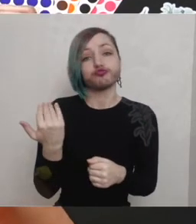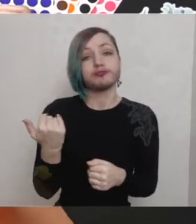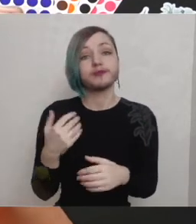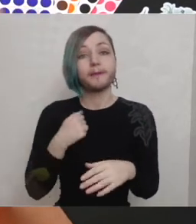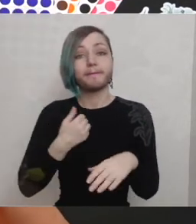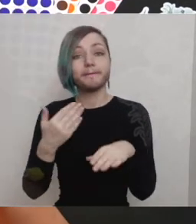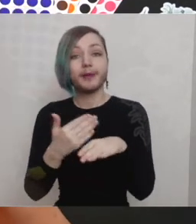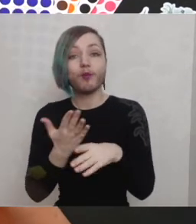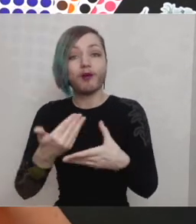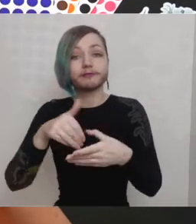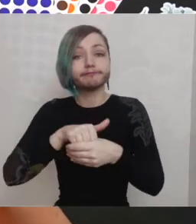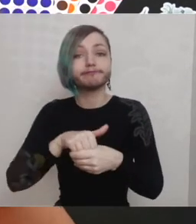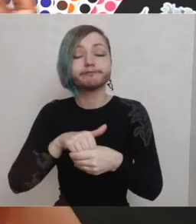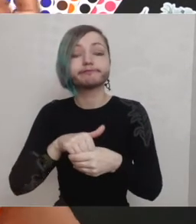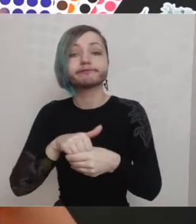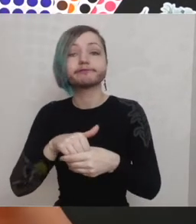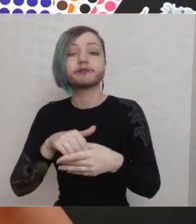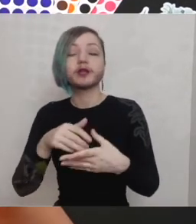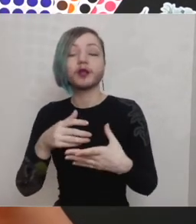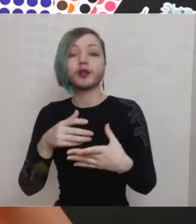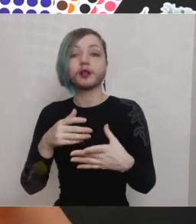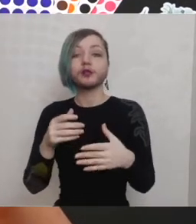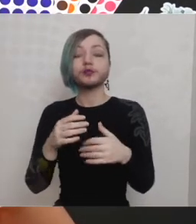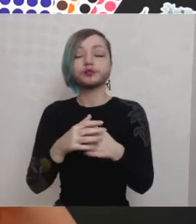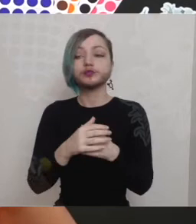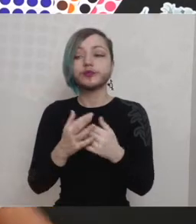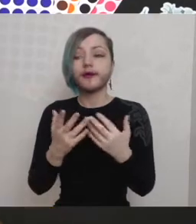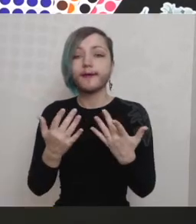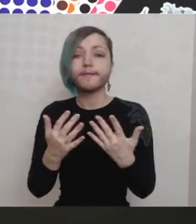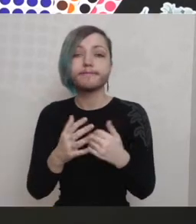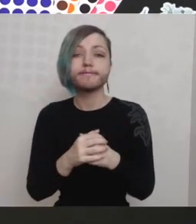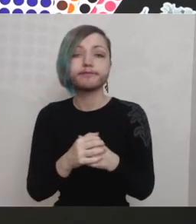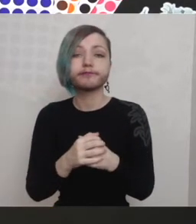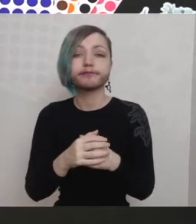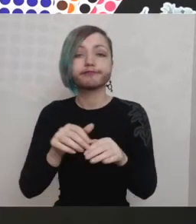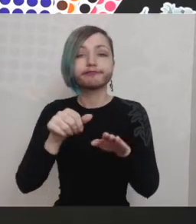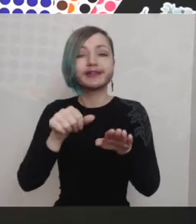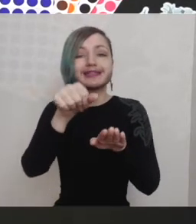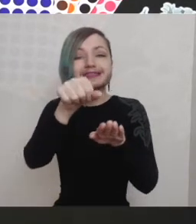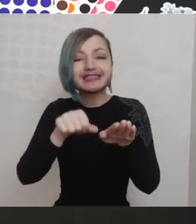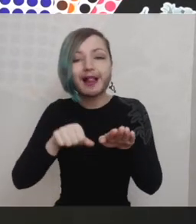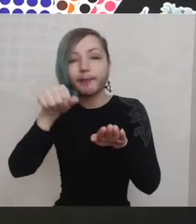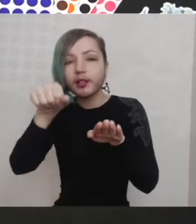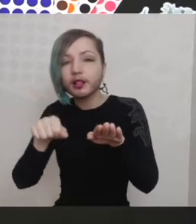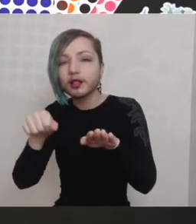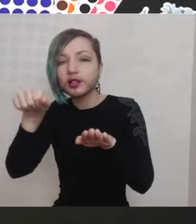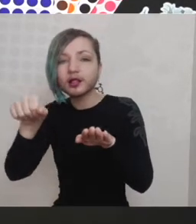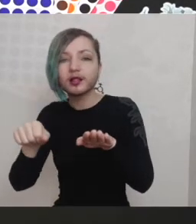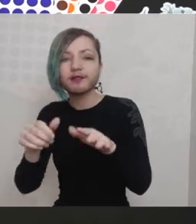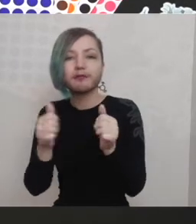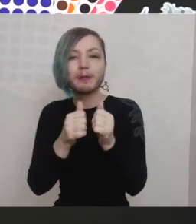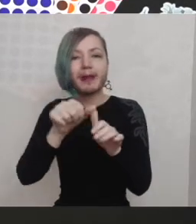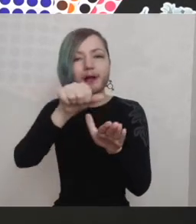the use of of made use made use of scalpels but for this we're just going to be tearing and it's